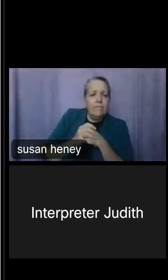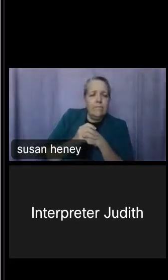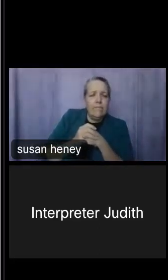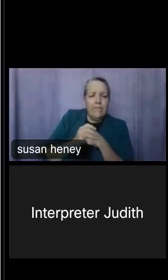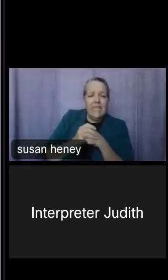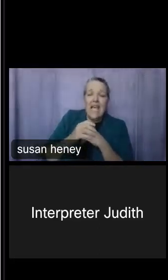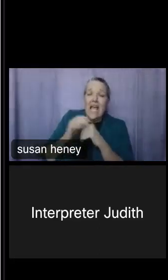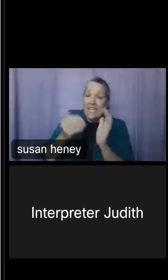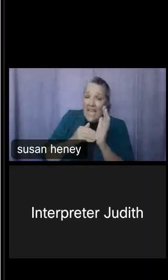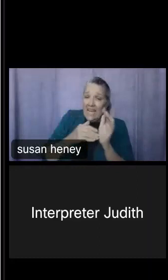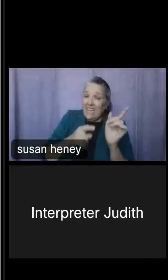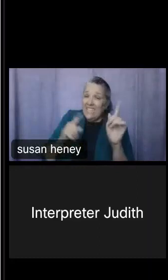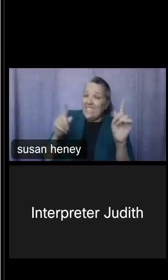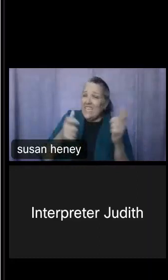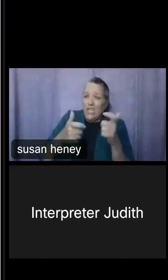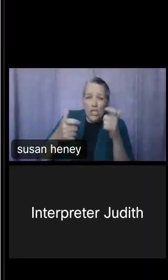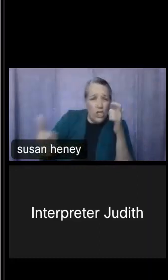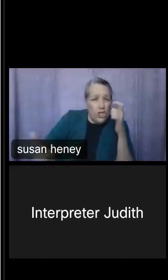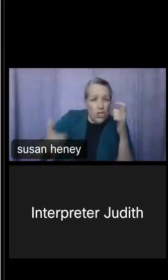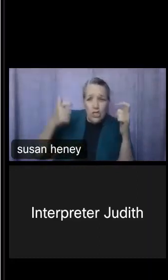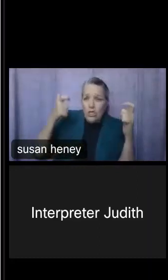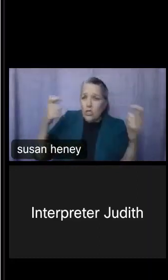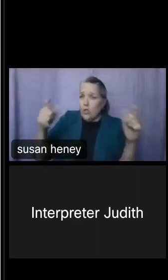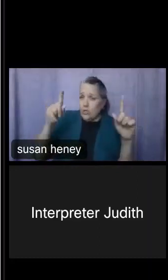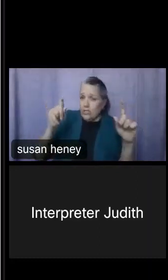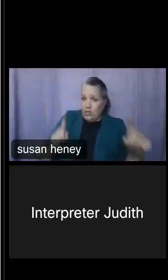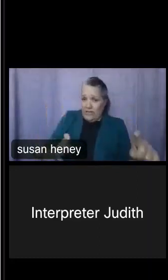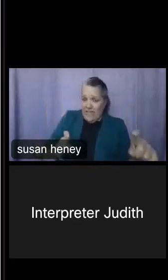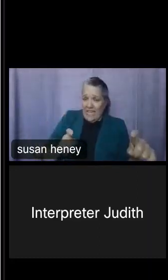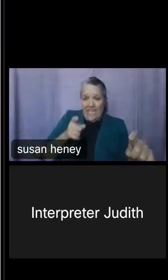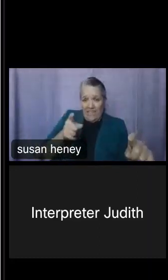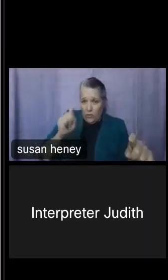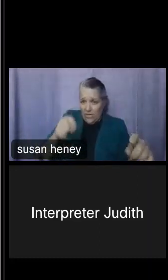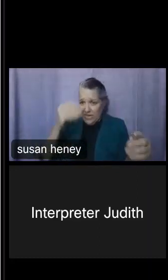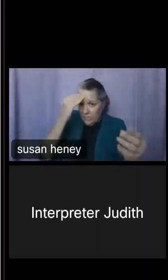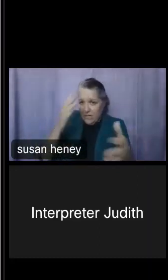collects a ton of information. If you need information on industry, if you need information